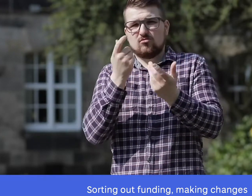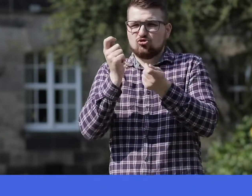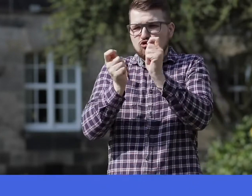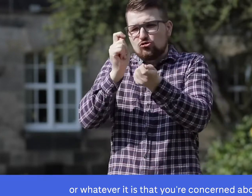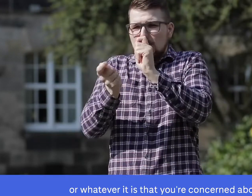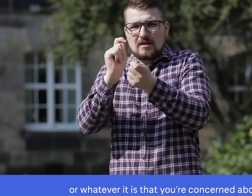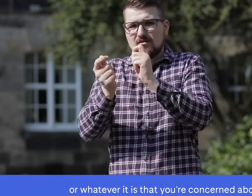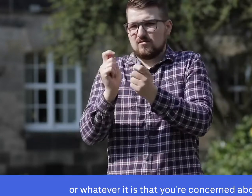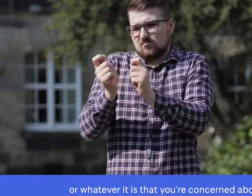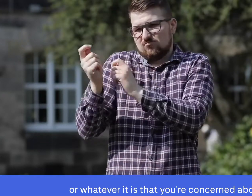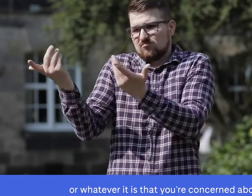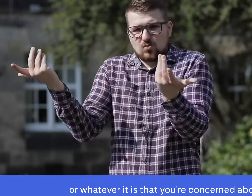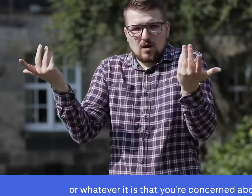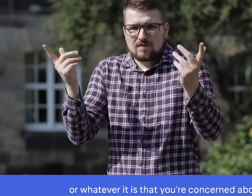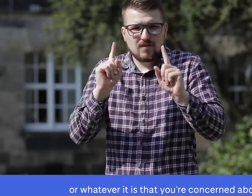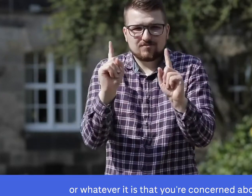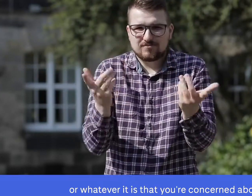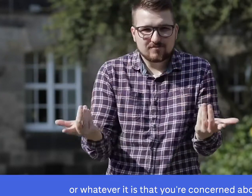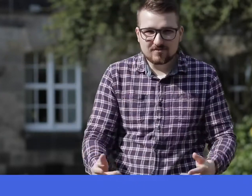or whatever it is that you're concerned about